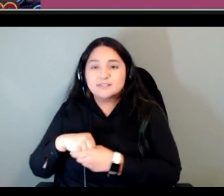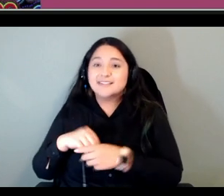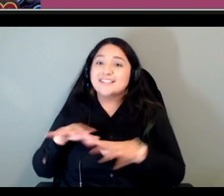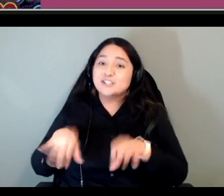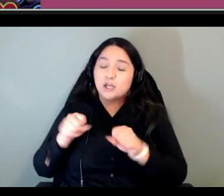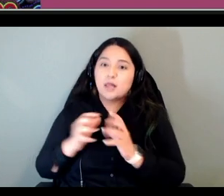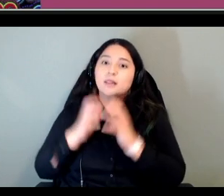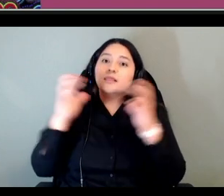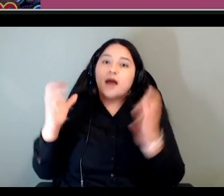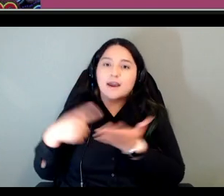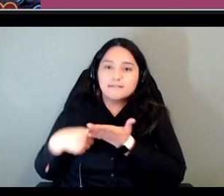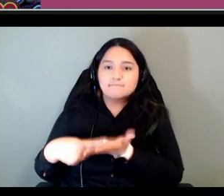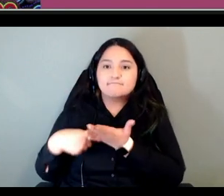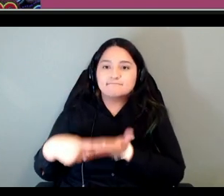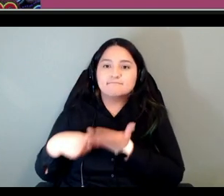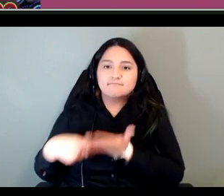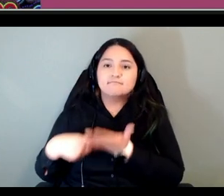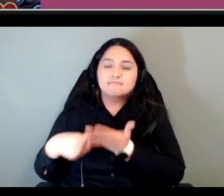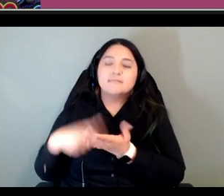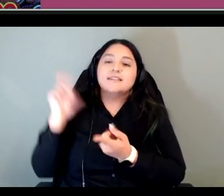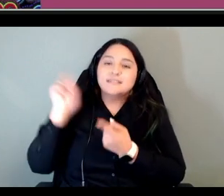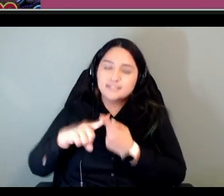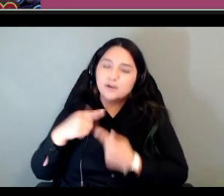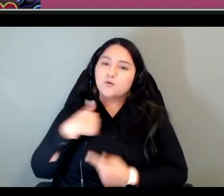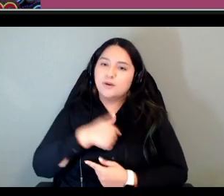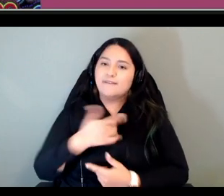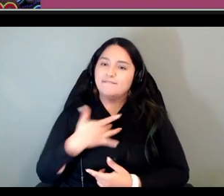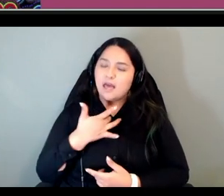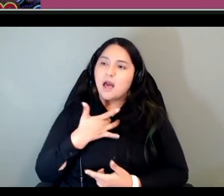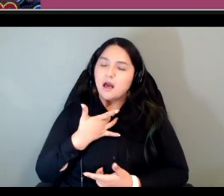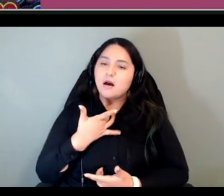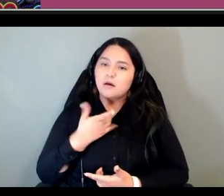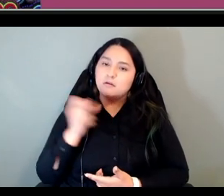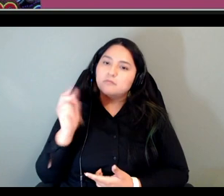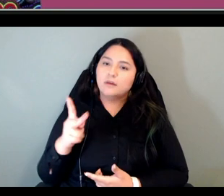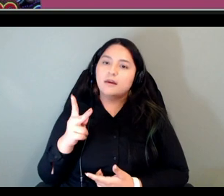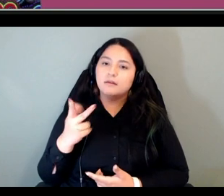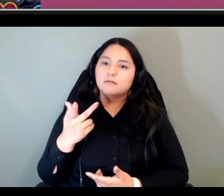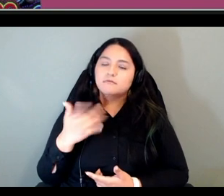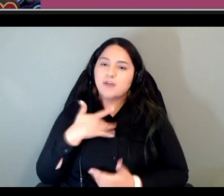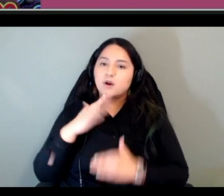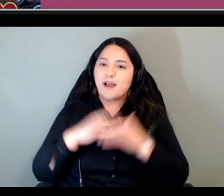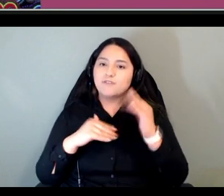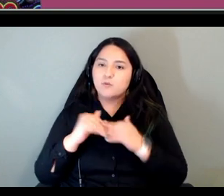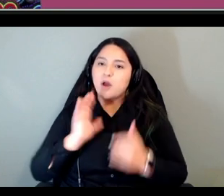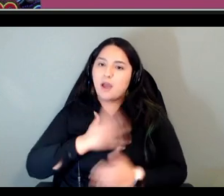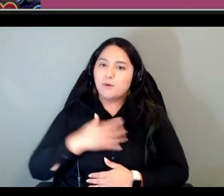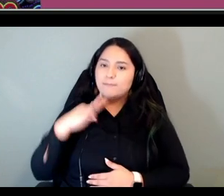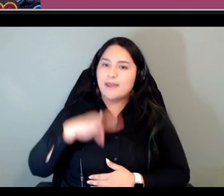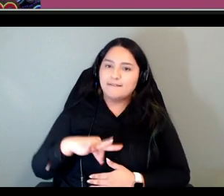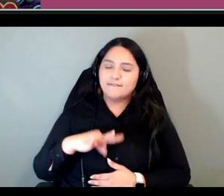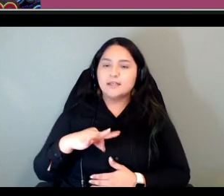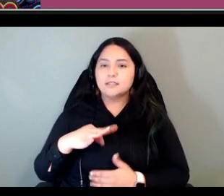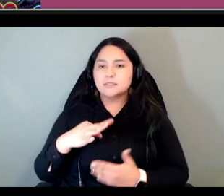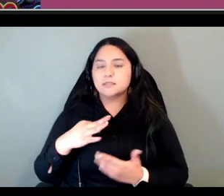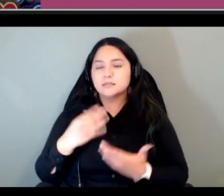for us to get to a place that we felt uncomfortable we felt that the benefits outweighed the lists